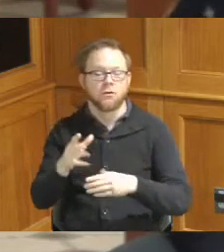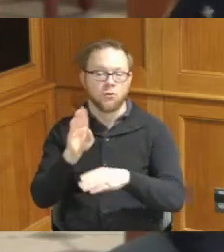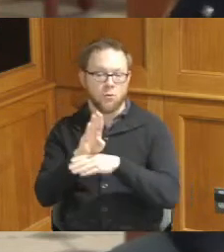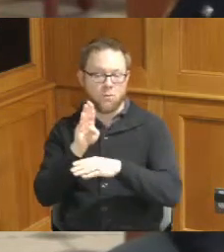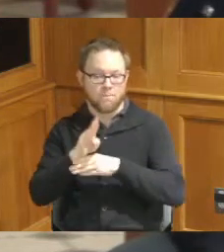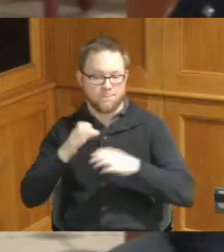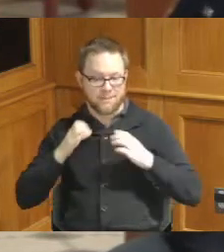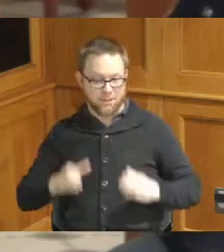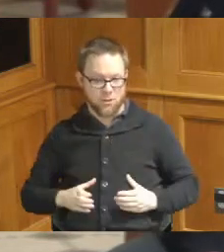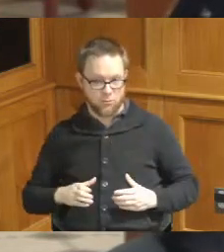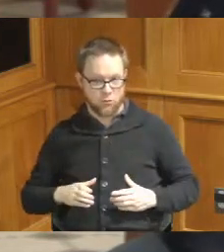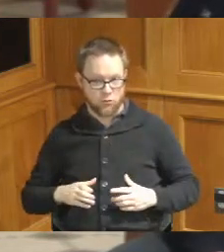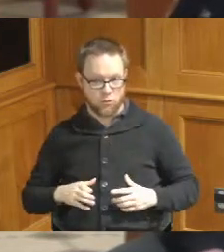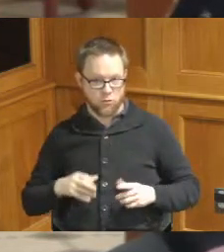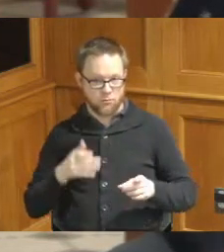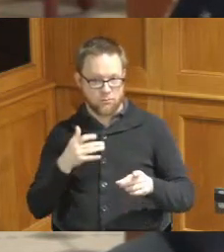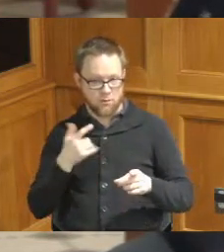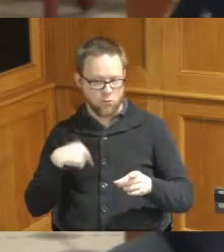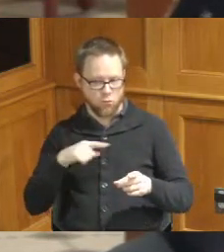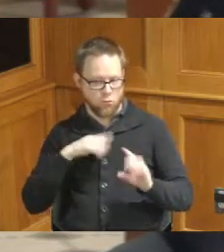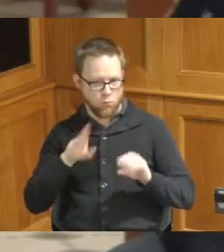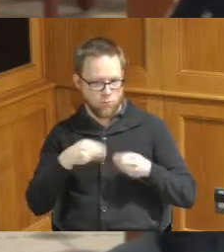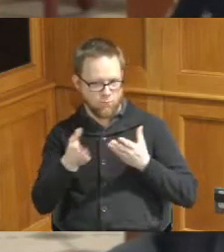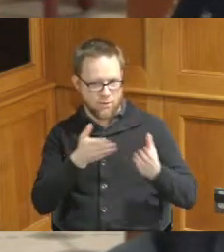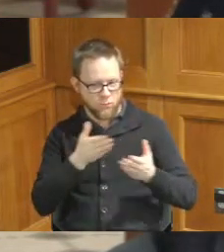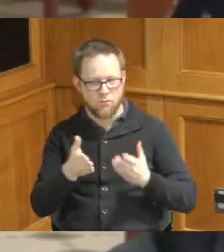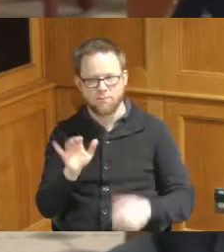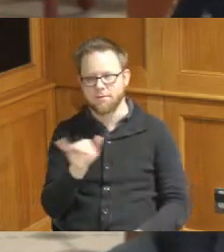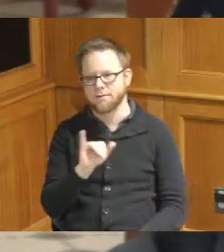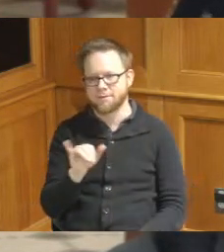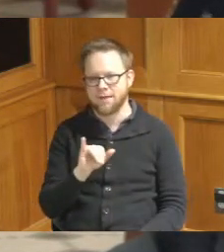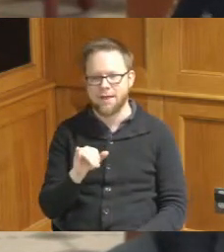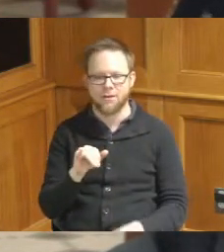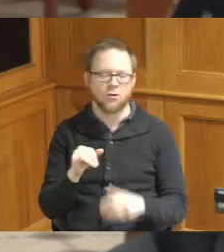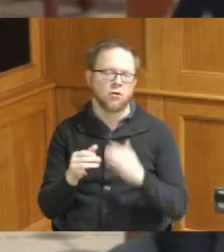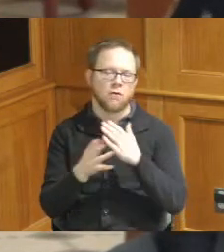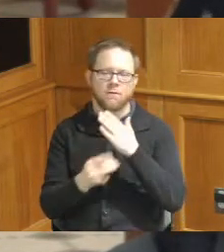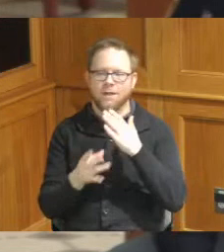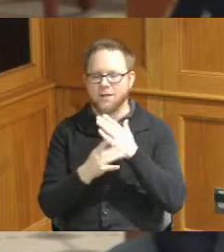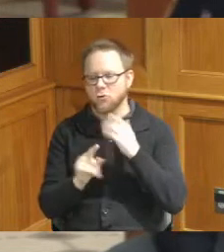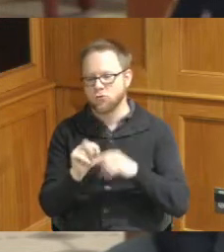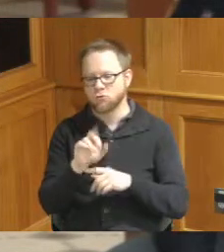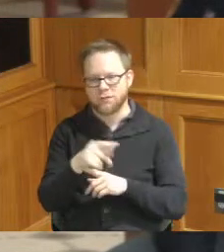typically service and service things like grease traps at restaurants so we didn't do any of that